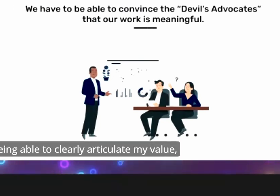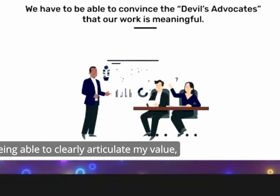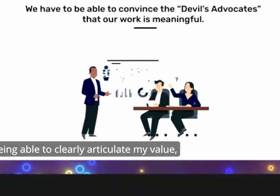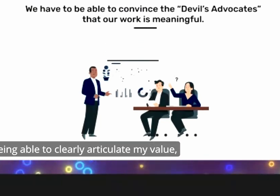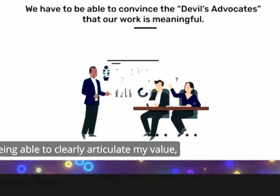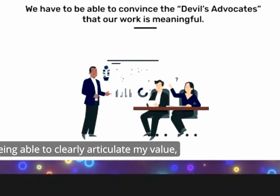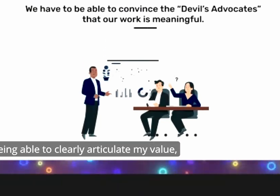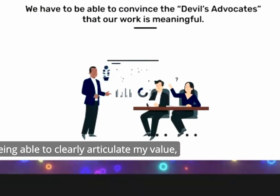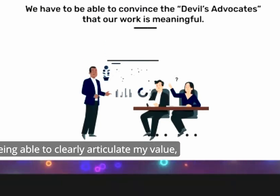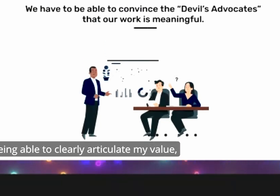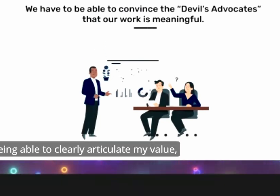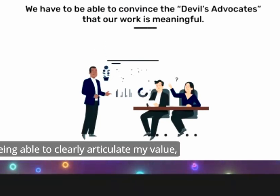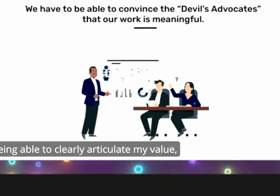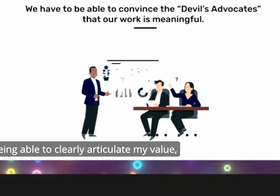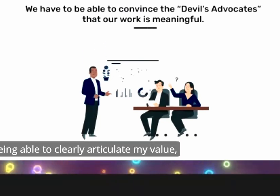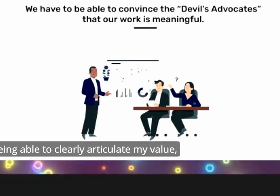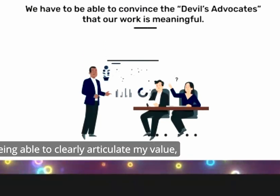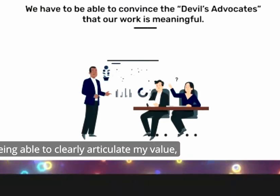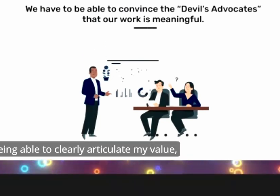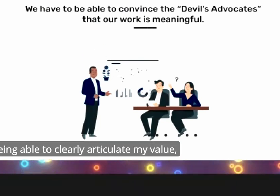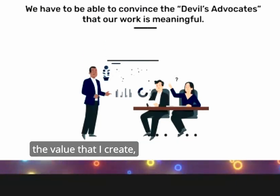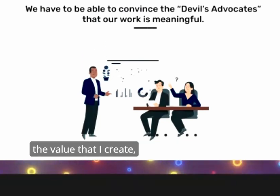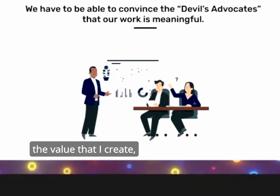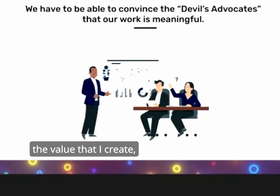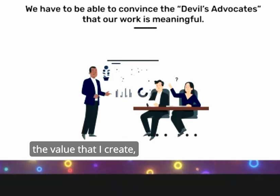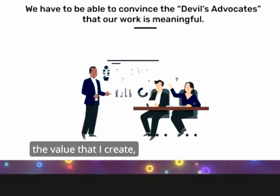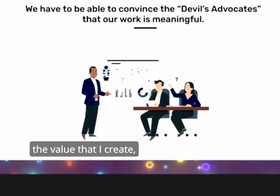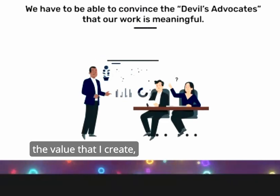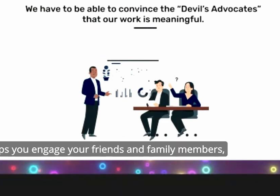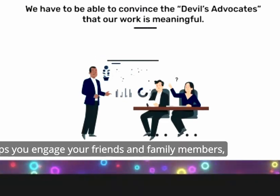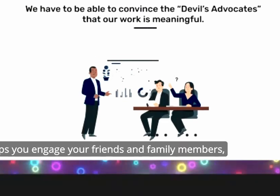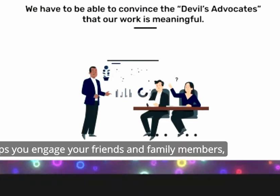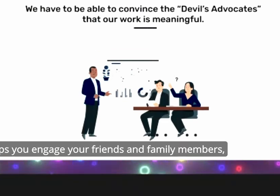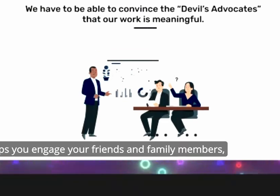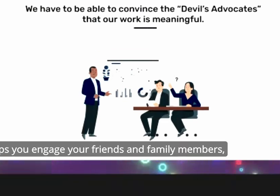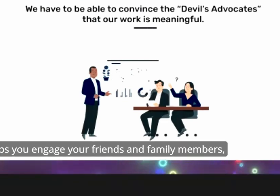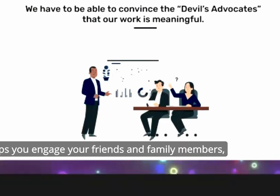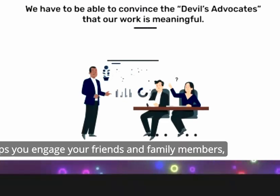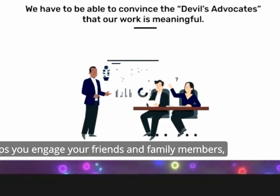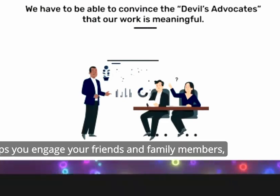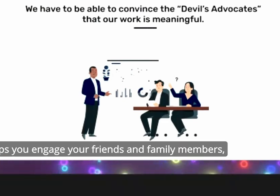clearly articulate my value the value that I create not only helps you engage your friends